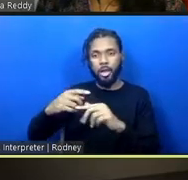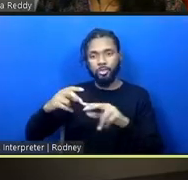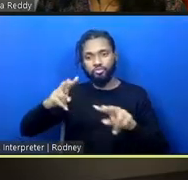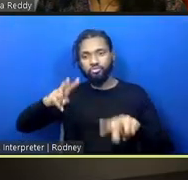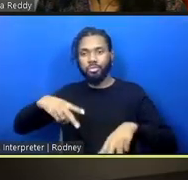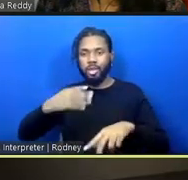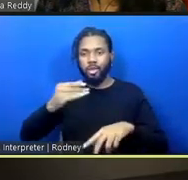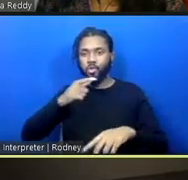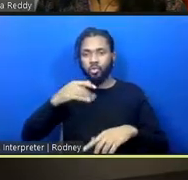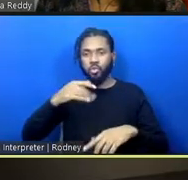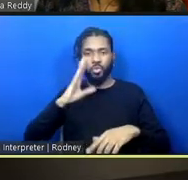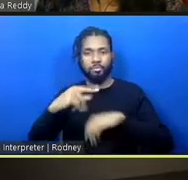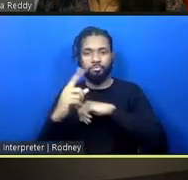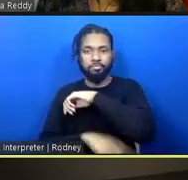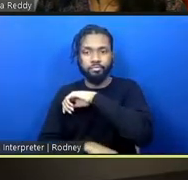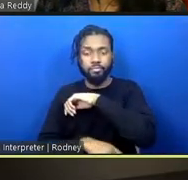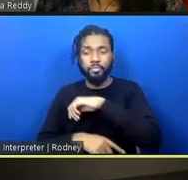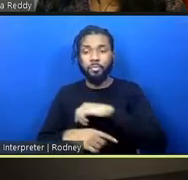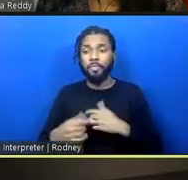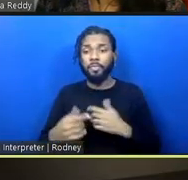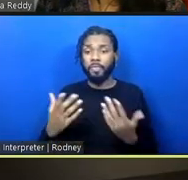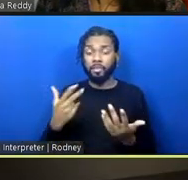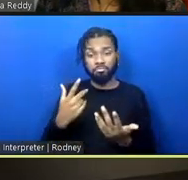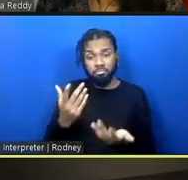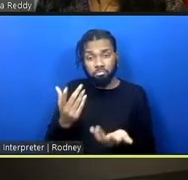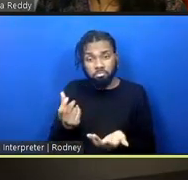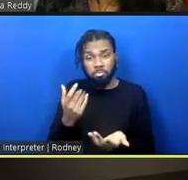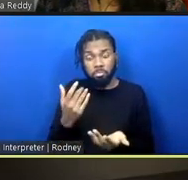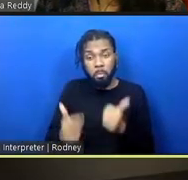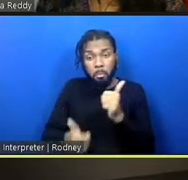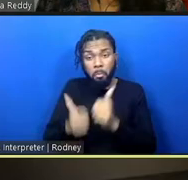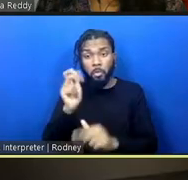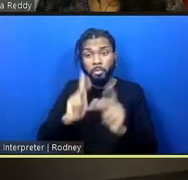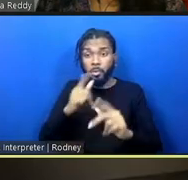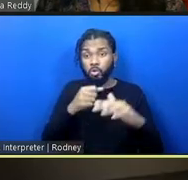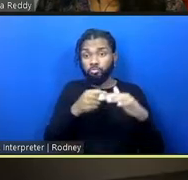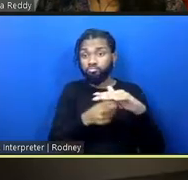As we know, the majority of people that are incarcerated are black and Latinx